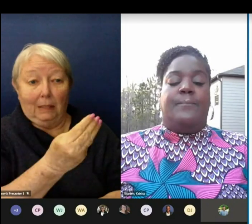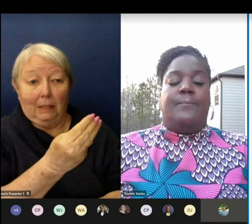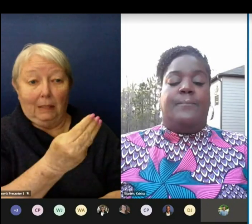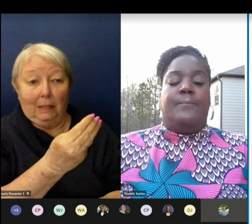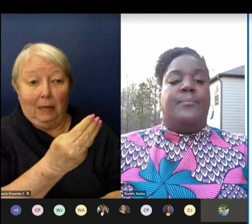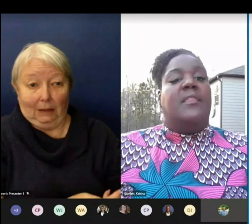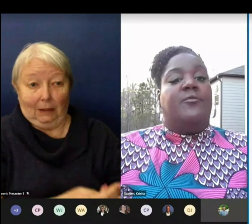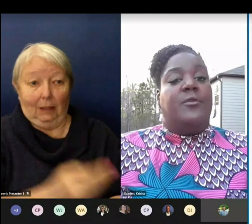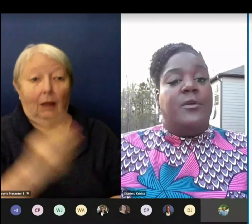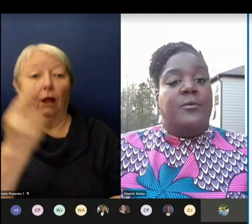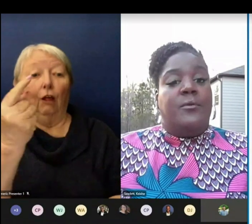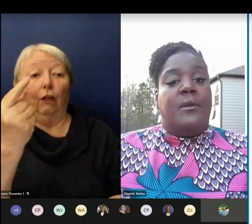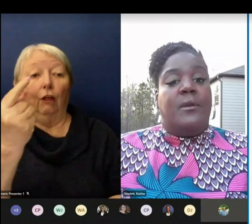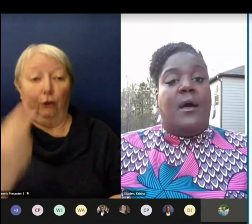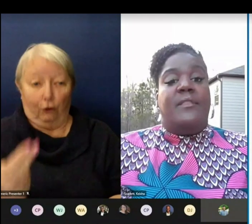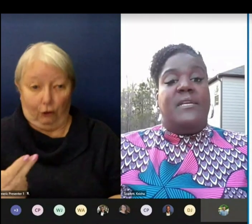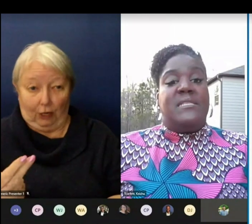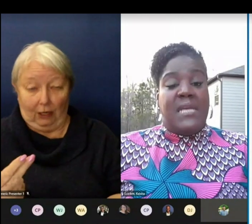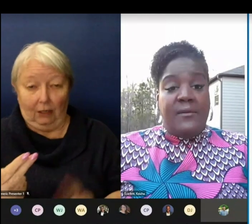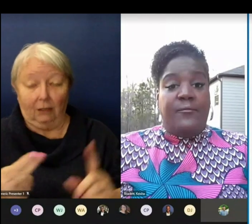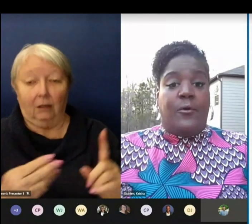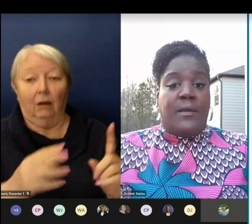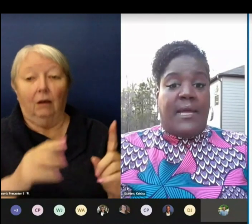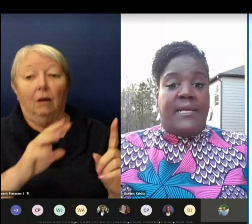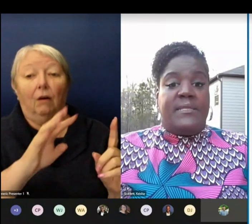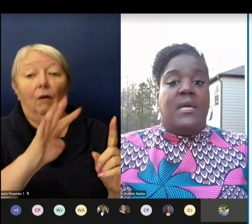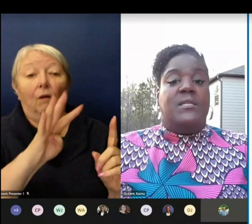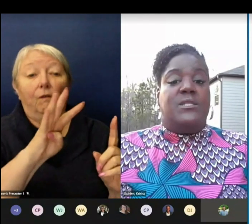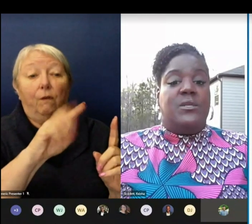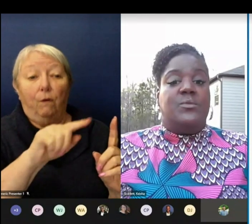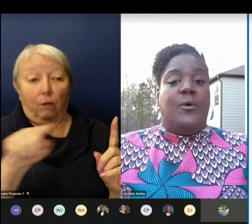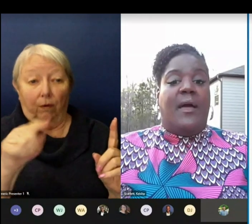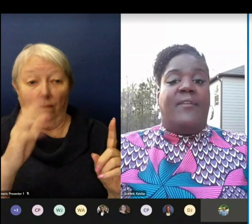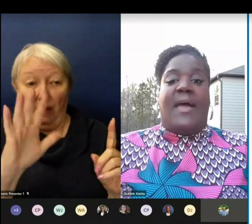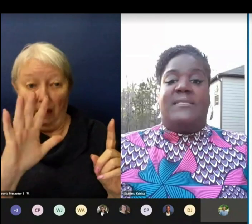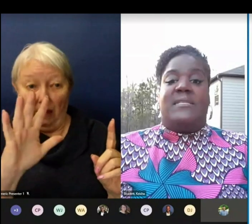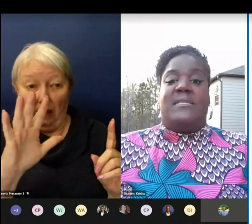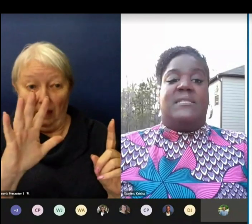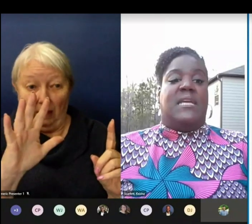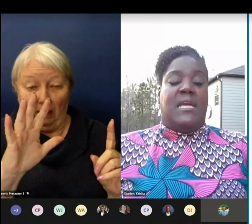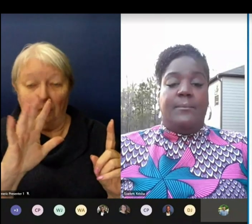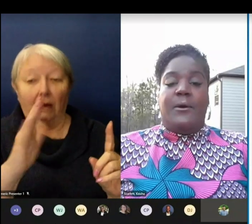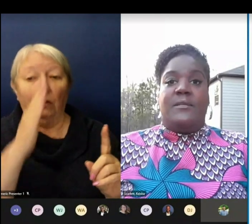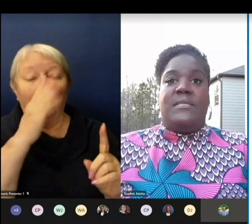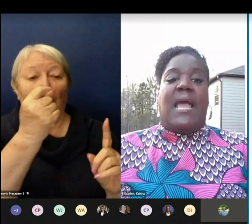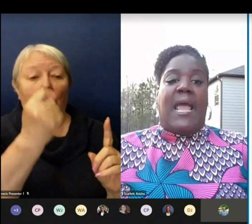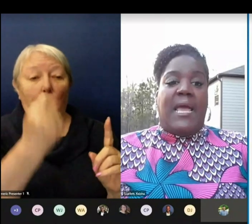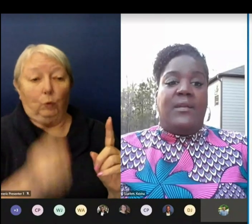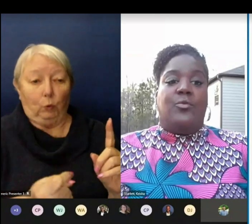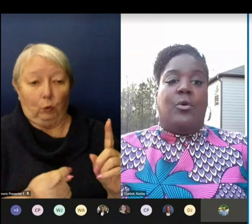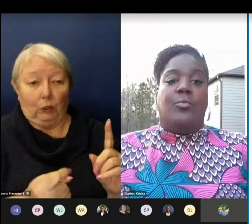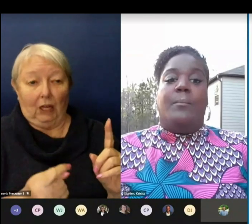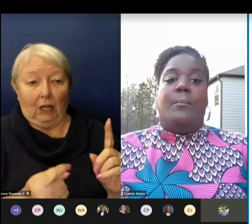In the afternoon on these same four days students will have access to in-person and/or remote